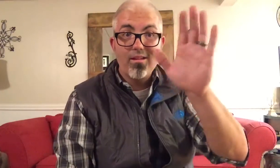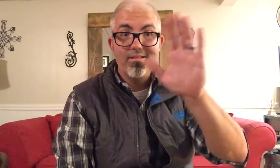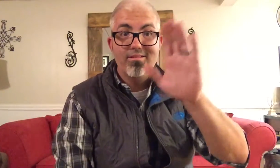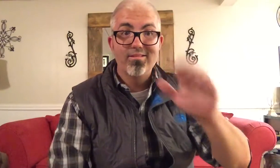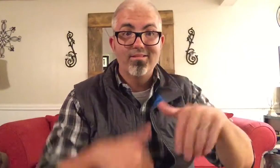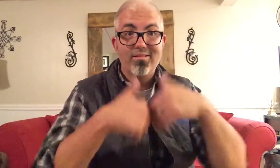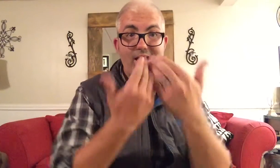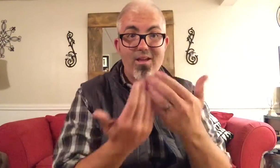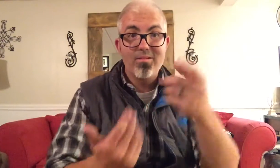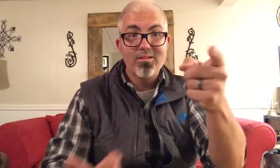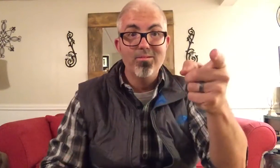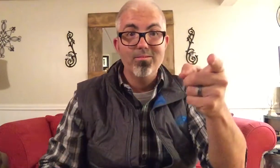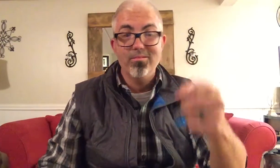HOW ARE YOU?